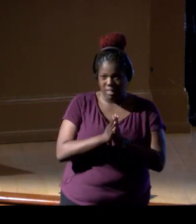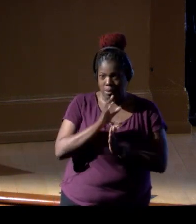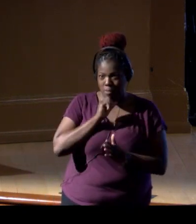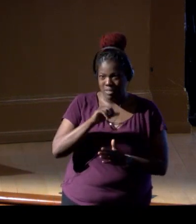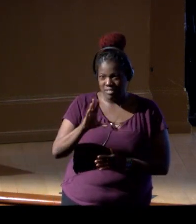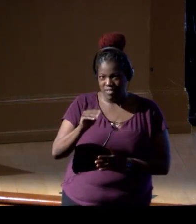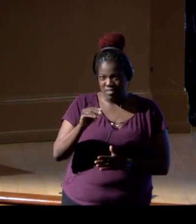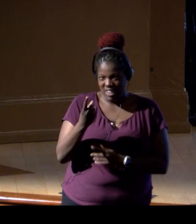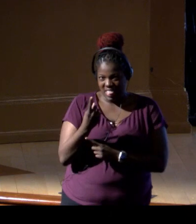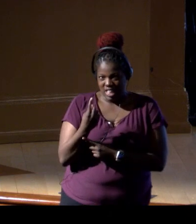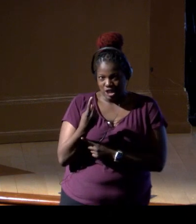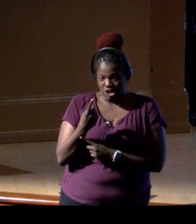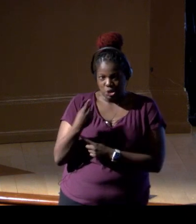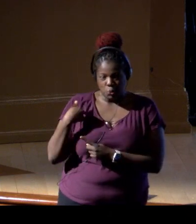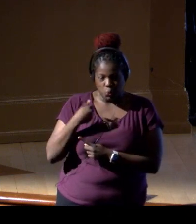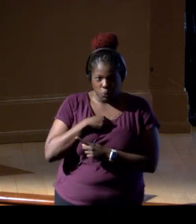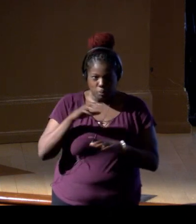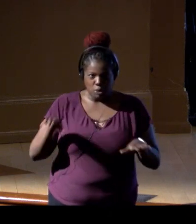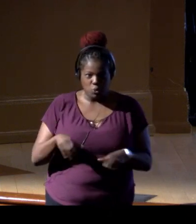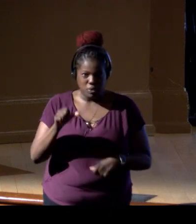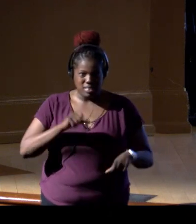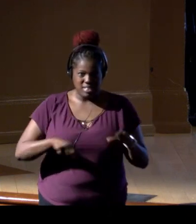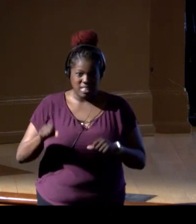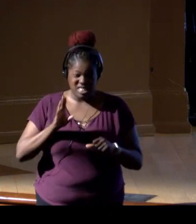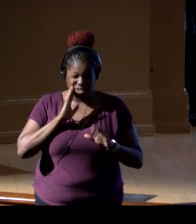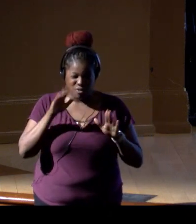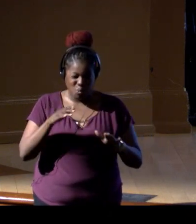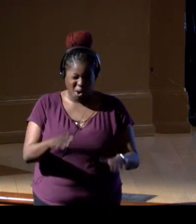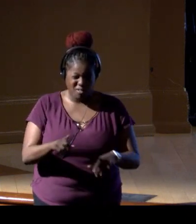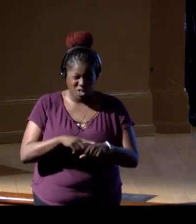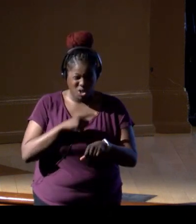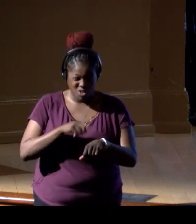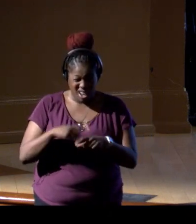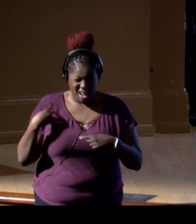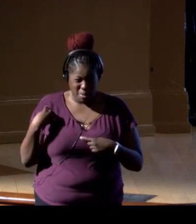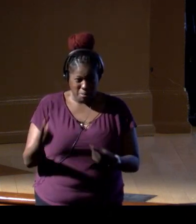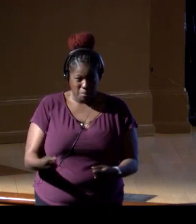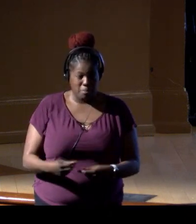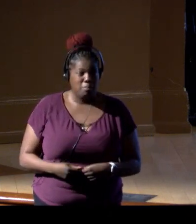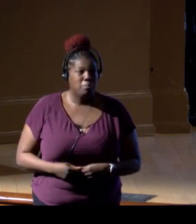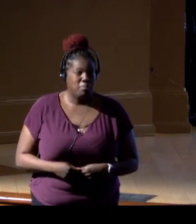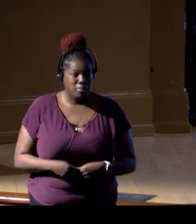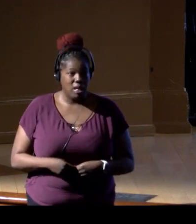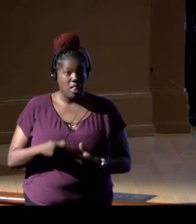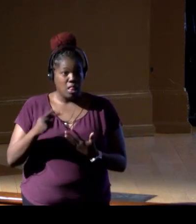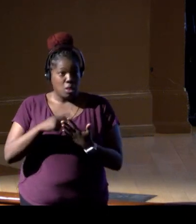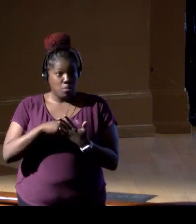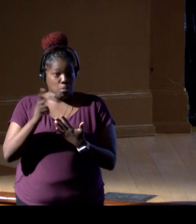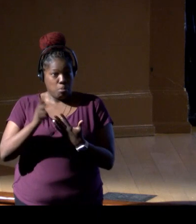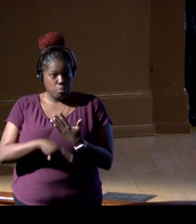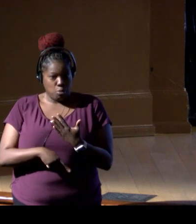this last year, so we've been doing science in the ocean for quite some time. The program conducts science